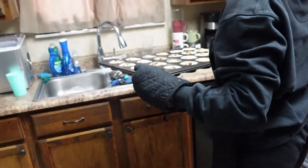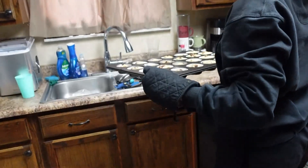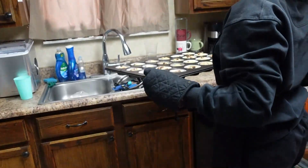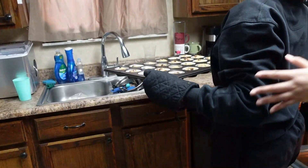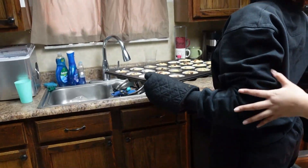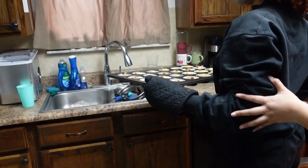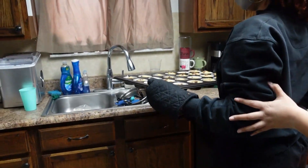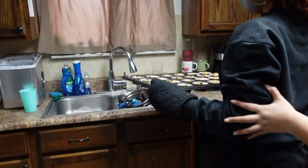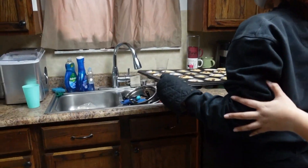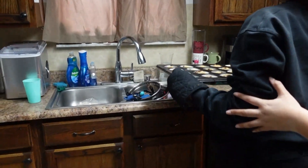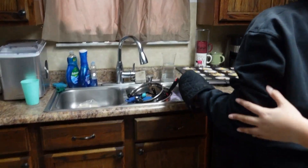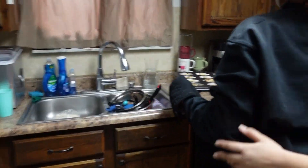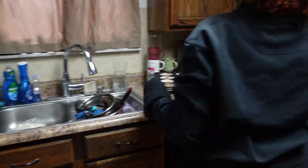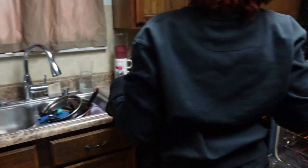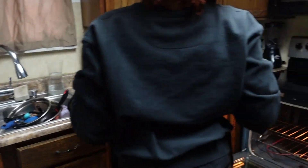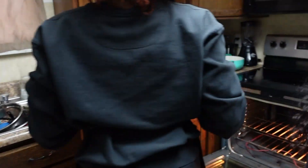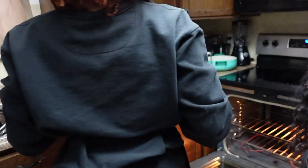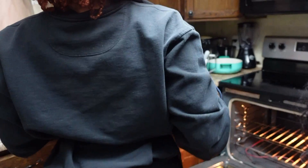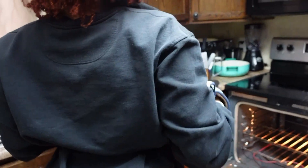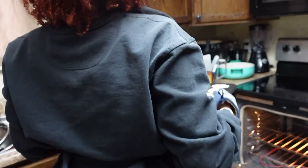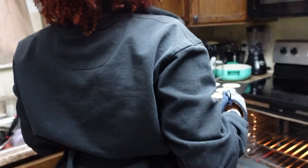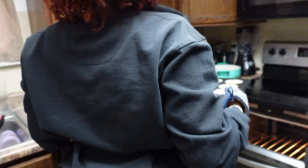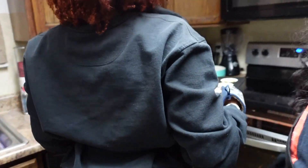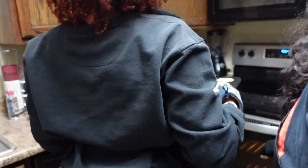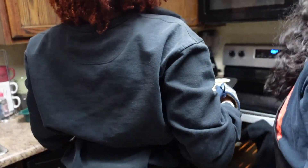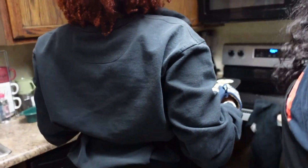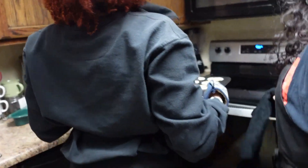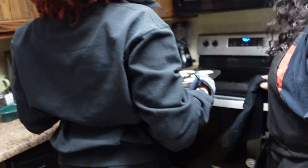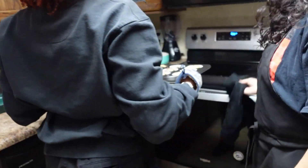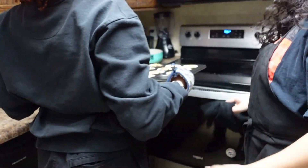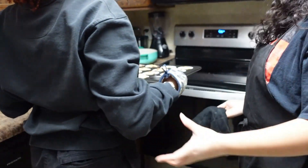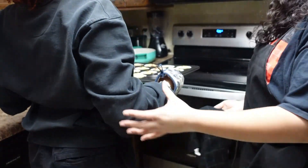no no no no no the right you want me to put it on top of the oven